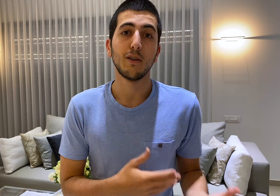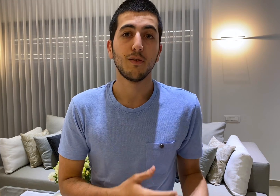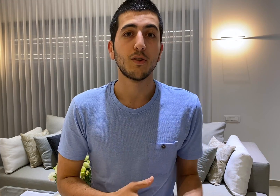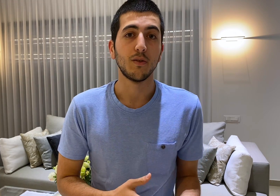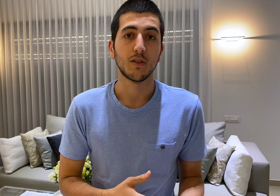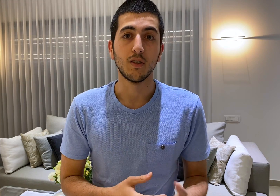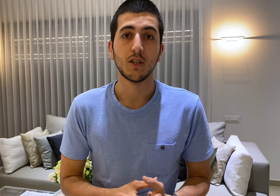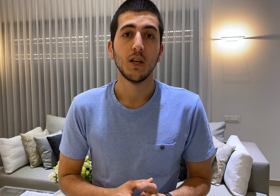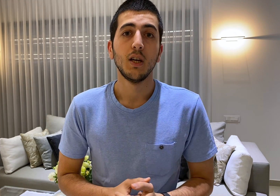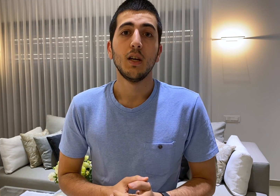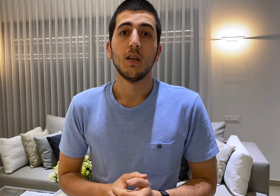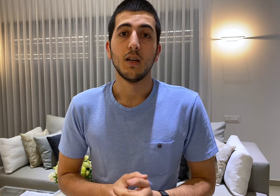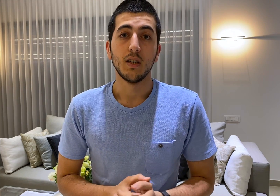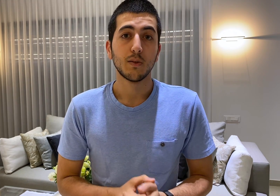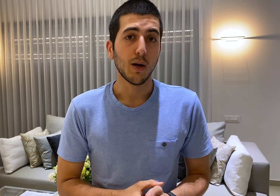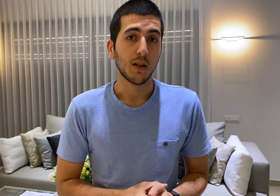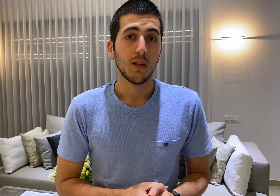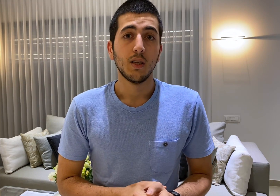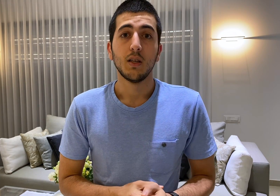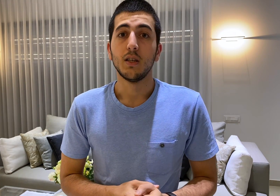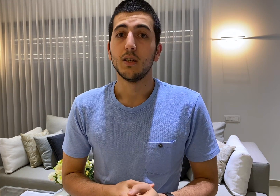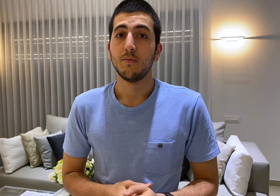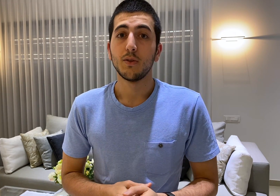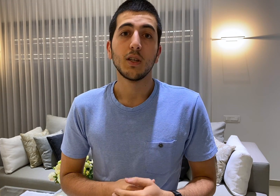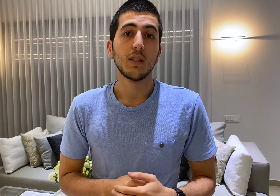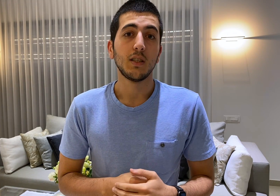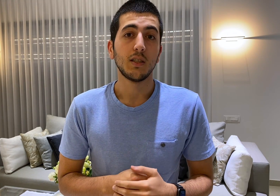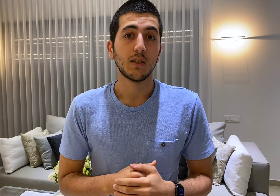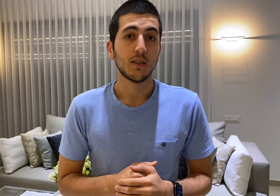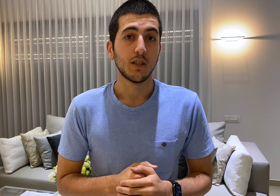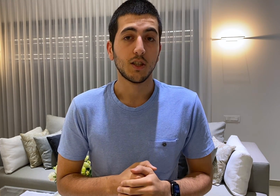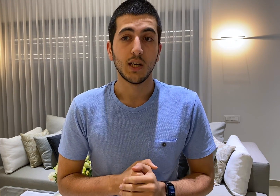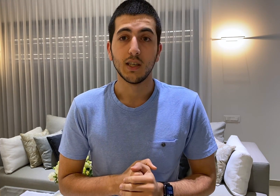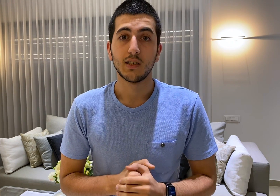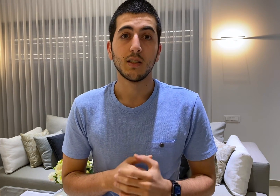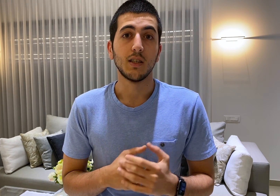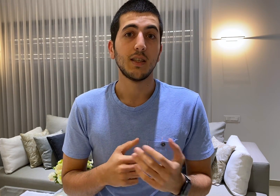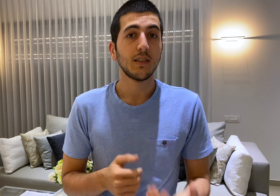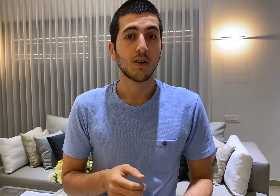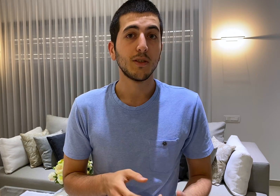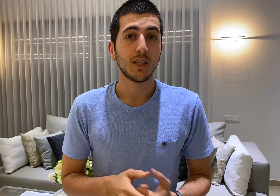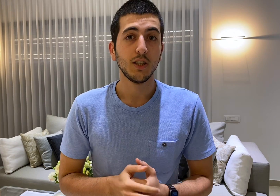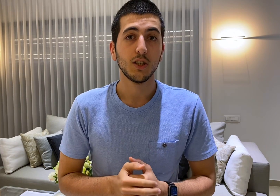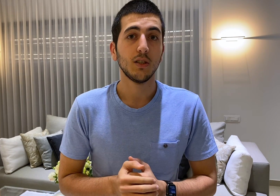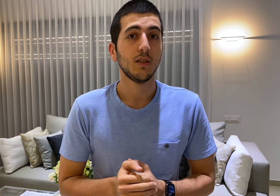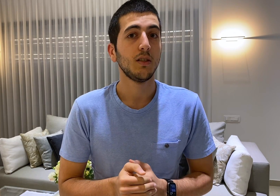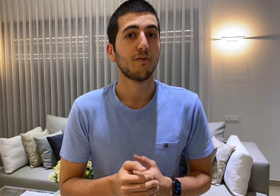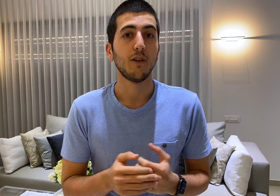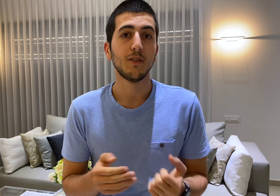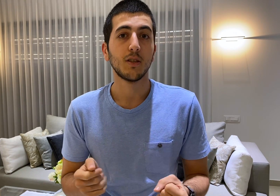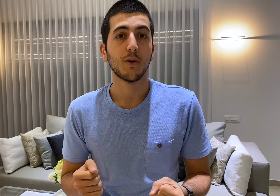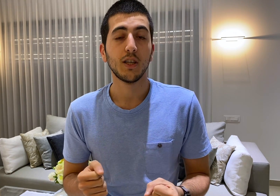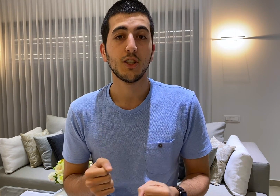future research as well utilities such as date augmentation frame interpolation